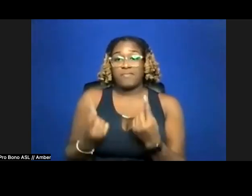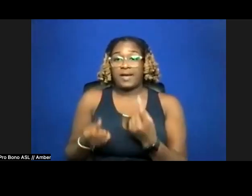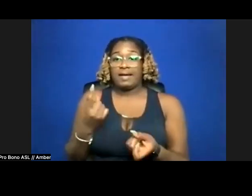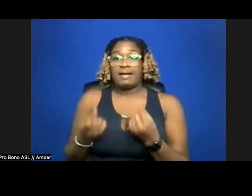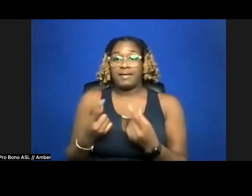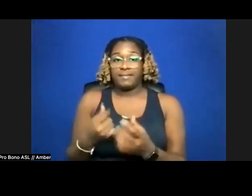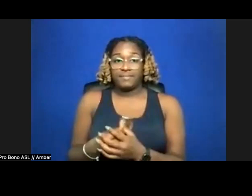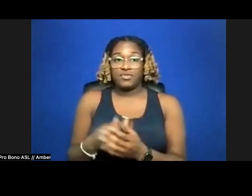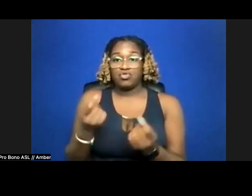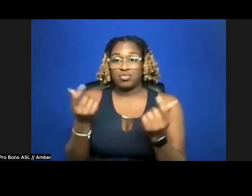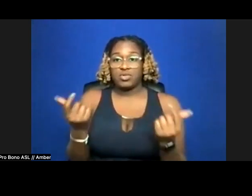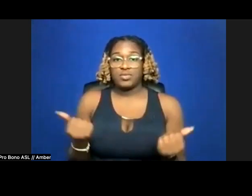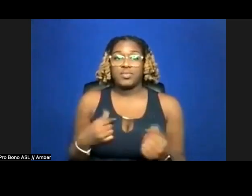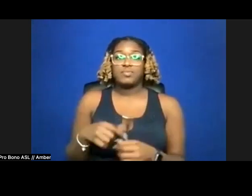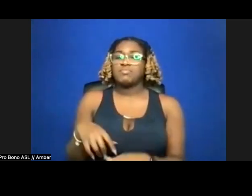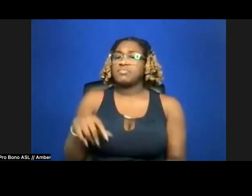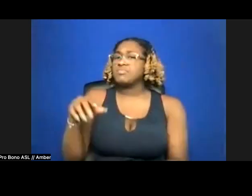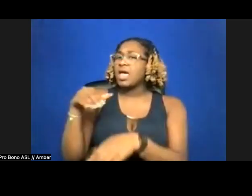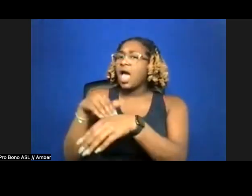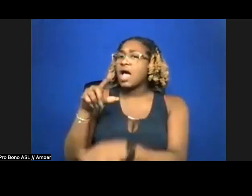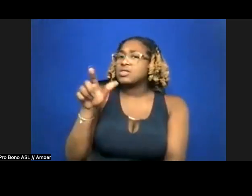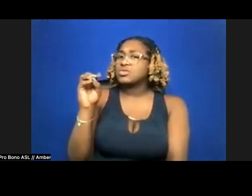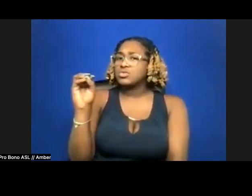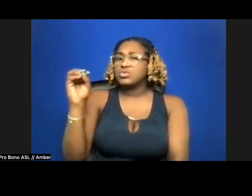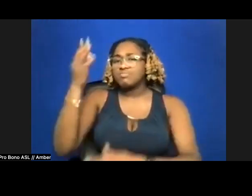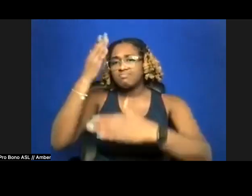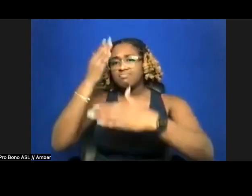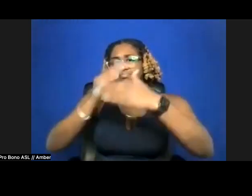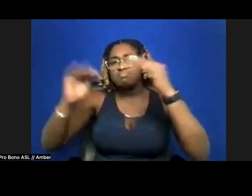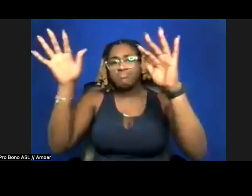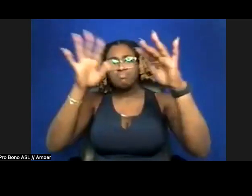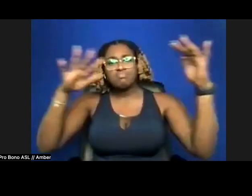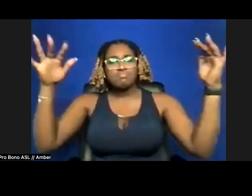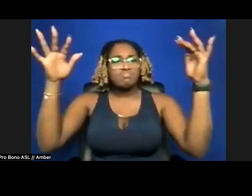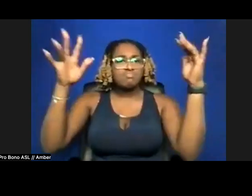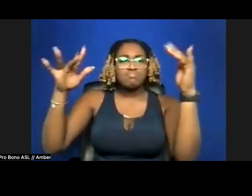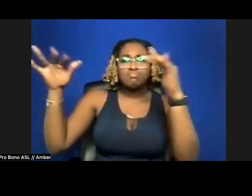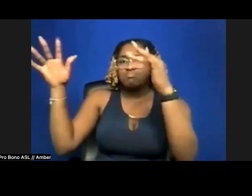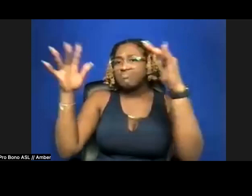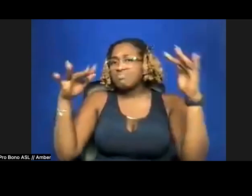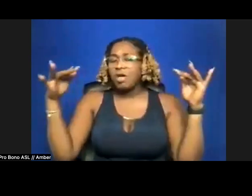At the zoo, beneath a sky of confetti mist, three elephants paste their own